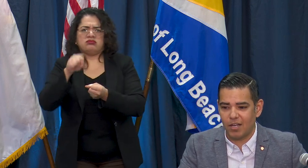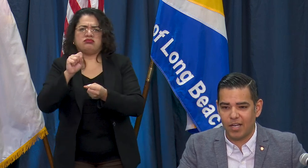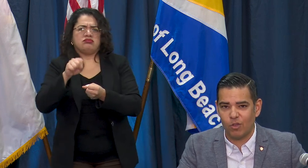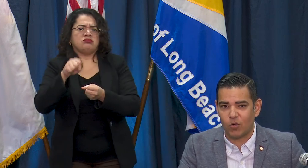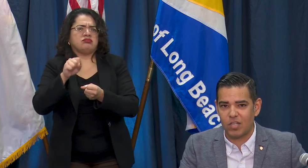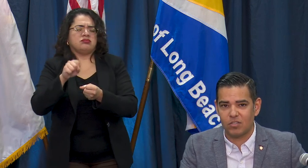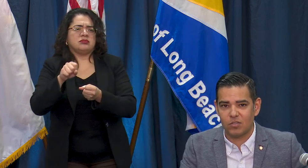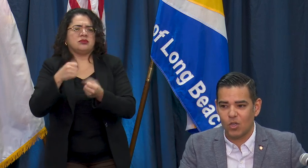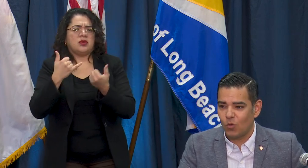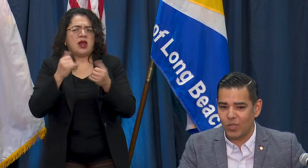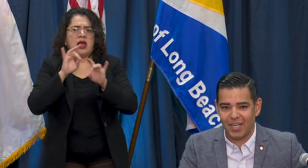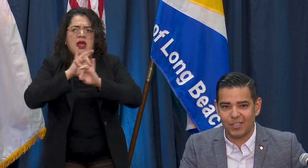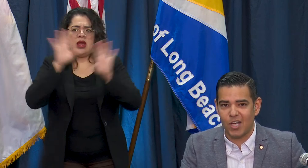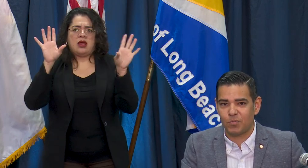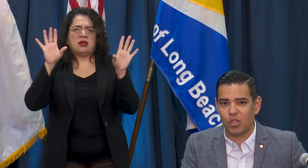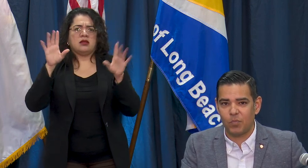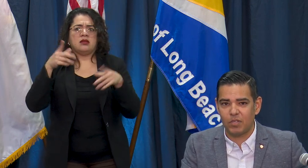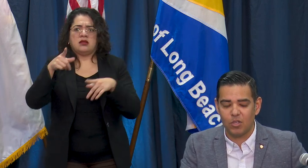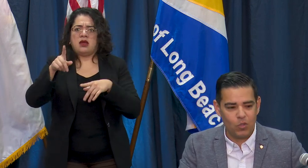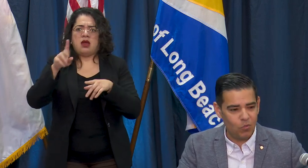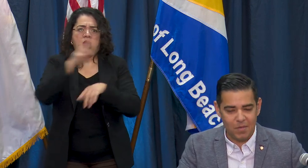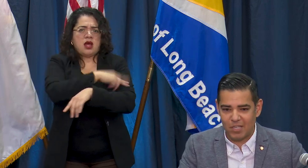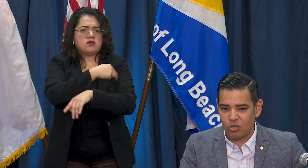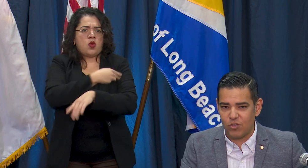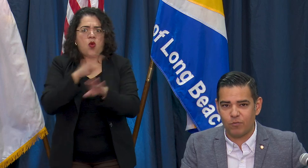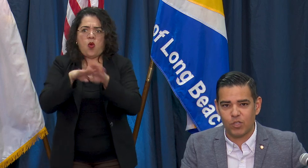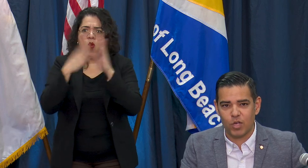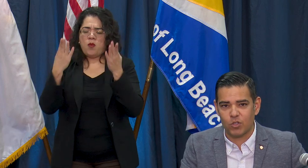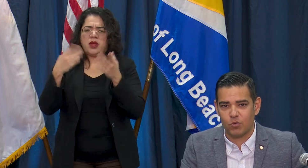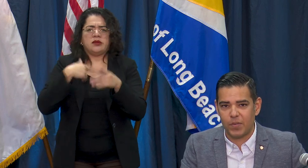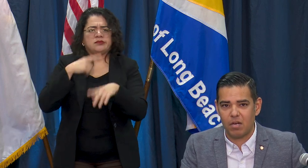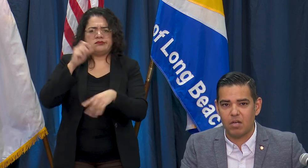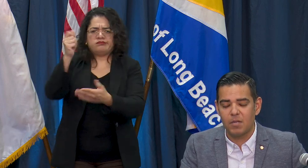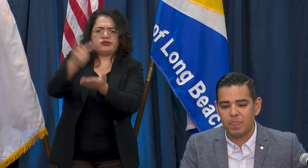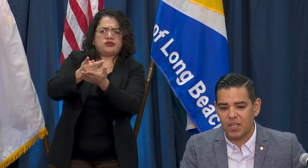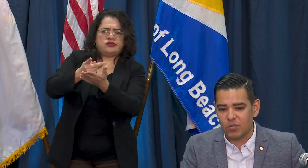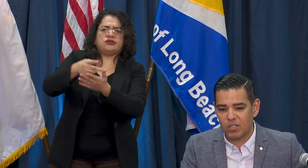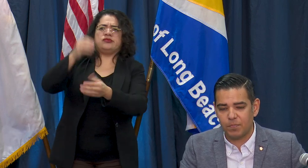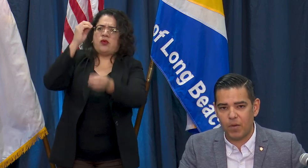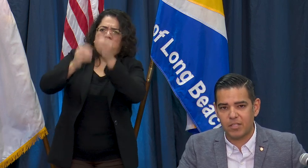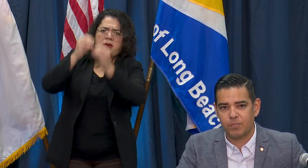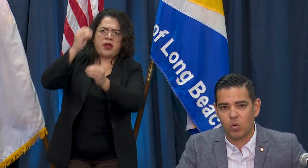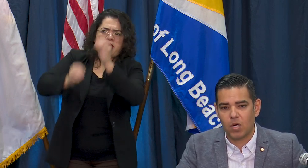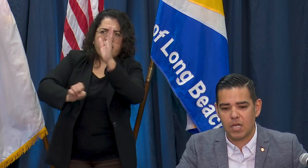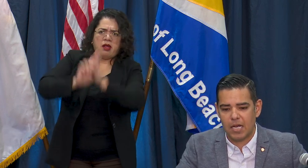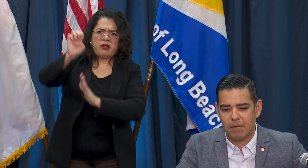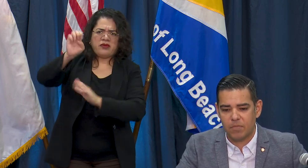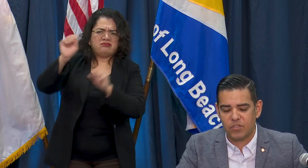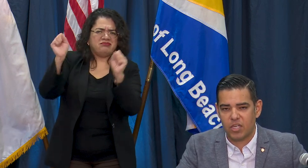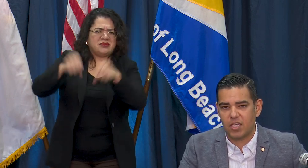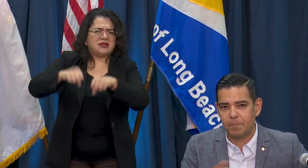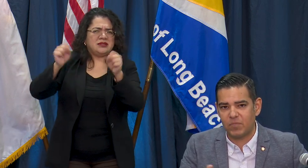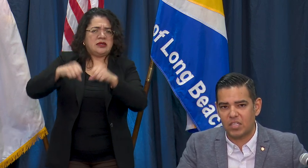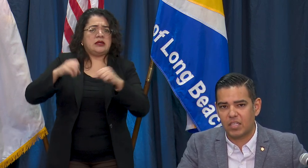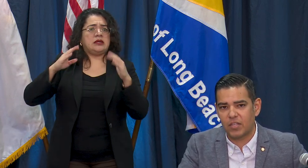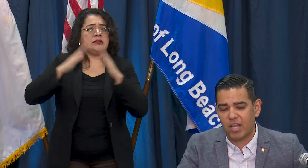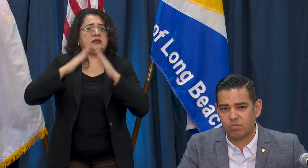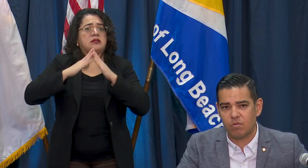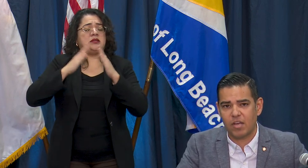health crisis.We need to get the hospital open, we need to make sure the infrastructure is repaired, and so I support the city and the council members